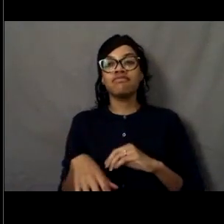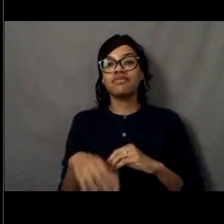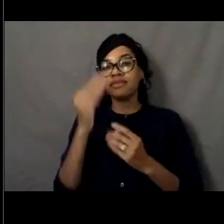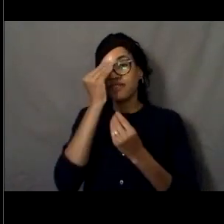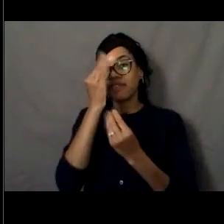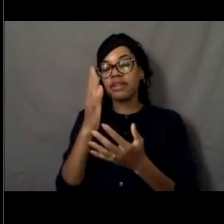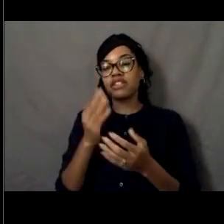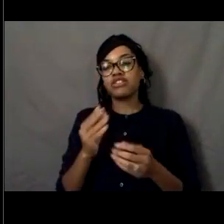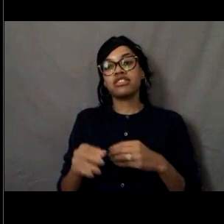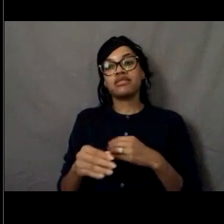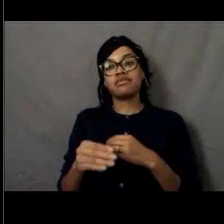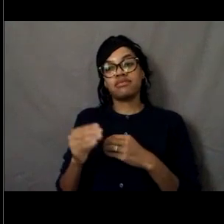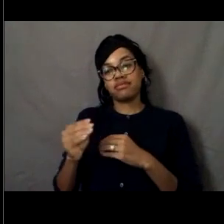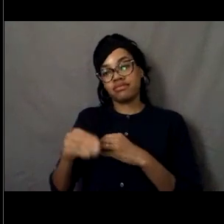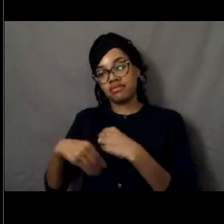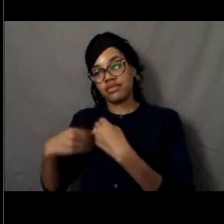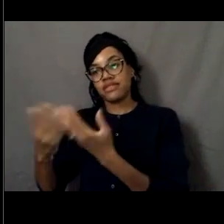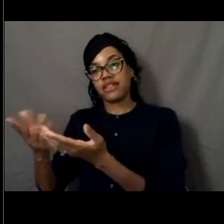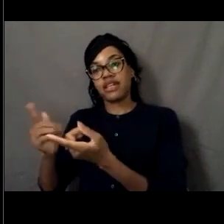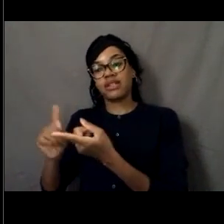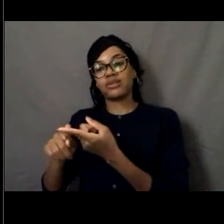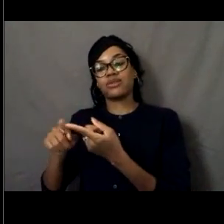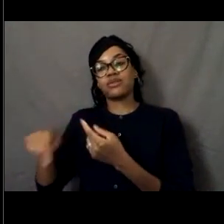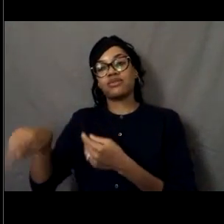down for the survey.